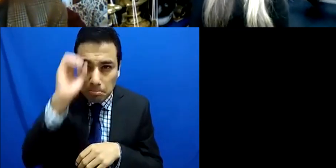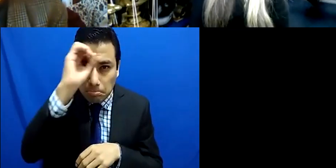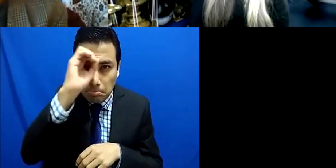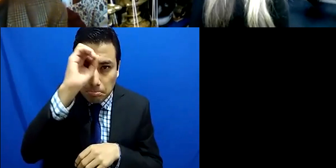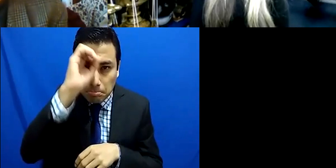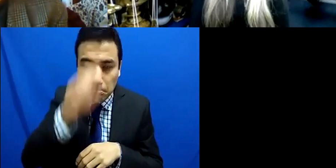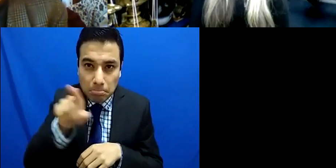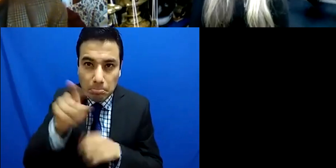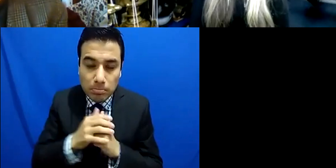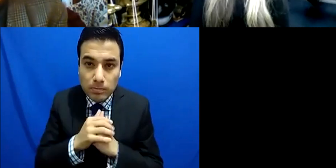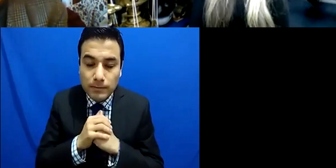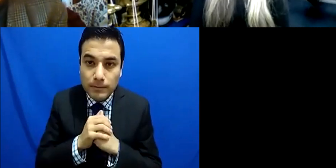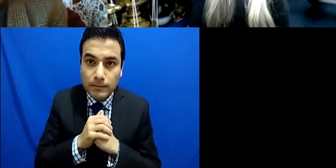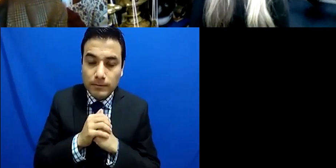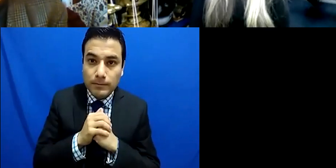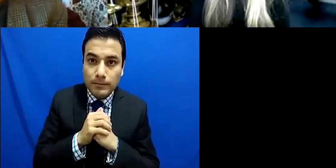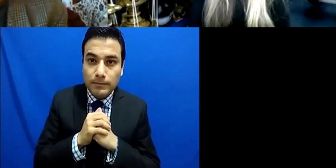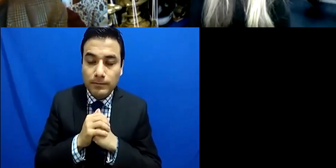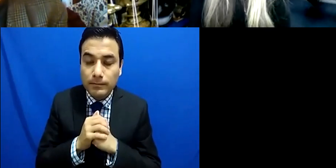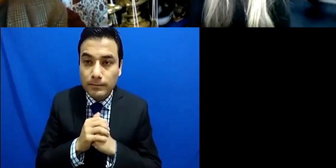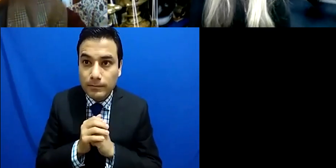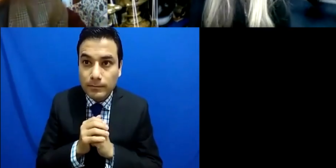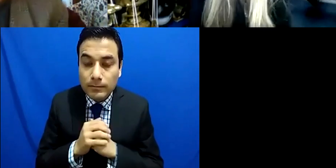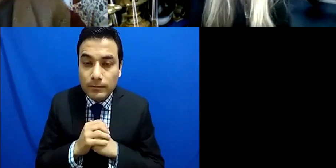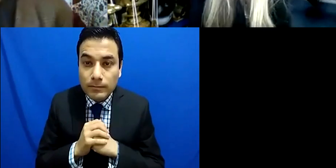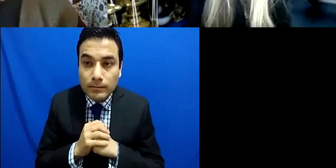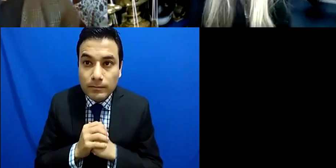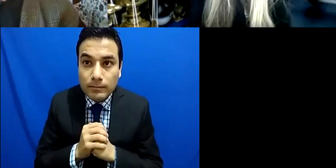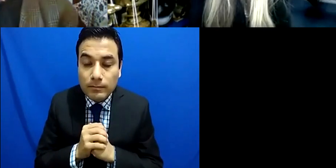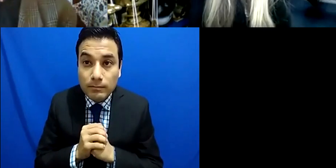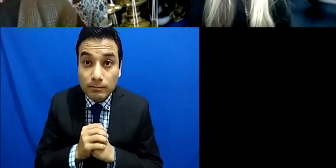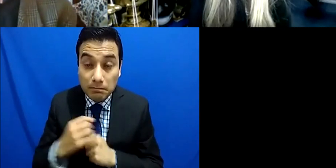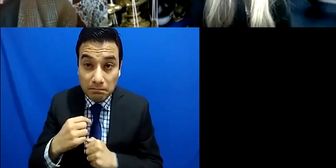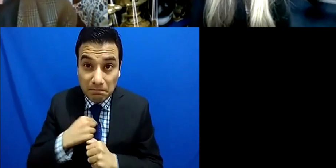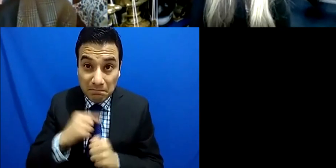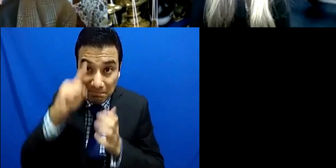I don't think there has to be any difference at all, you know I think